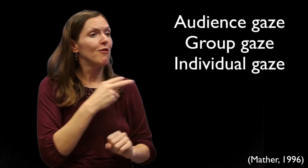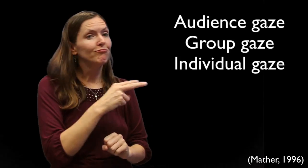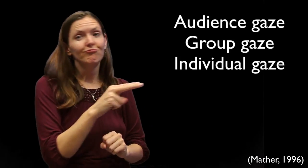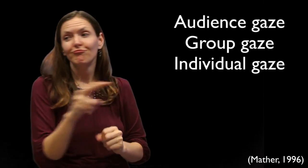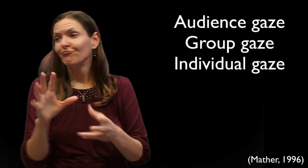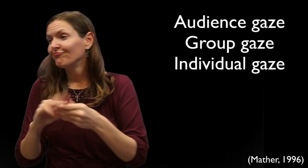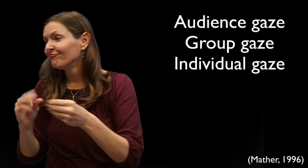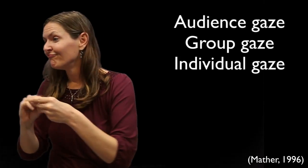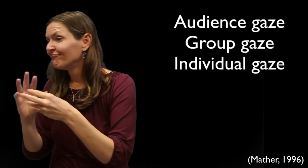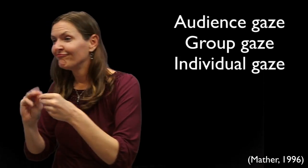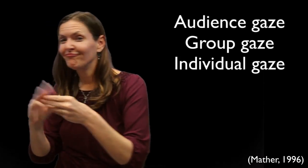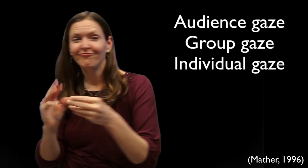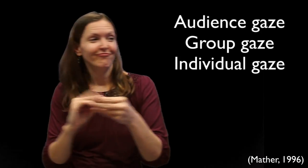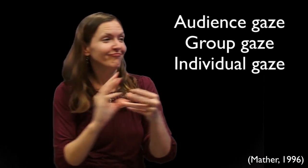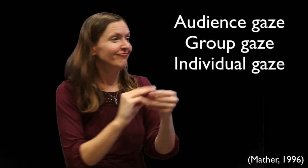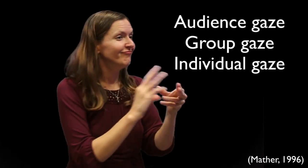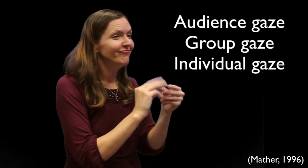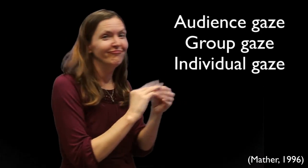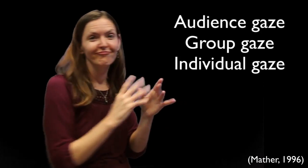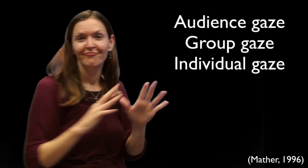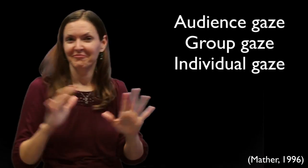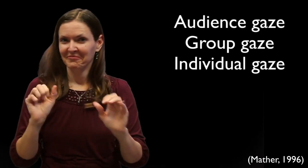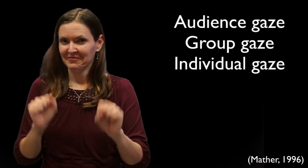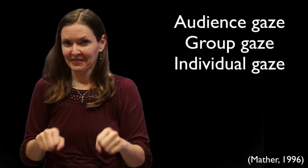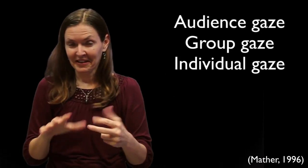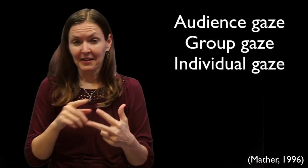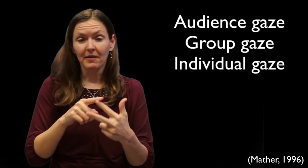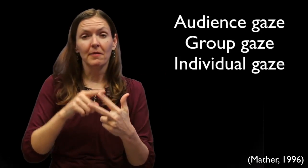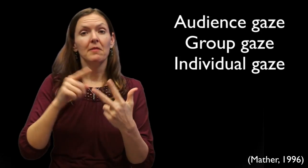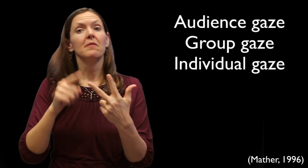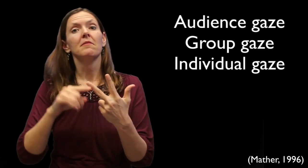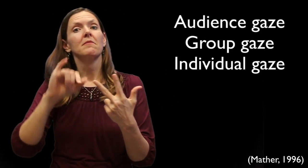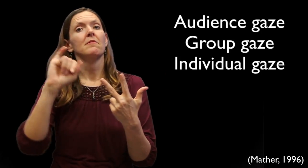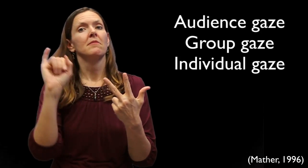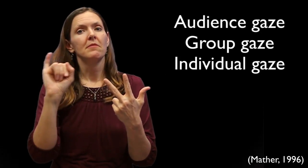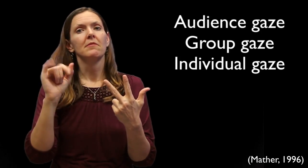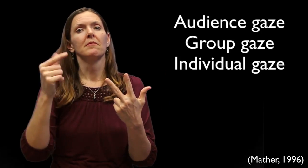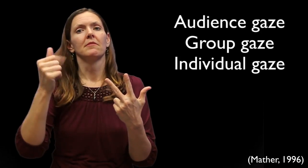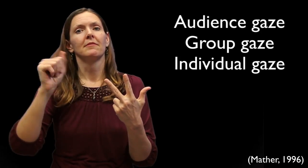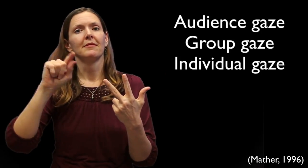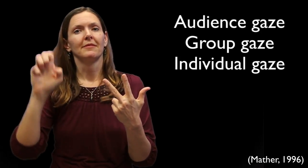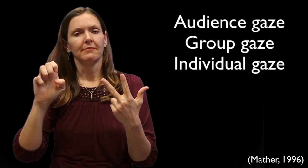scanning eye-gaze feature, scanning from left to right and back. The third eye gaze is called "individual gaze",